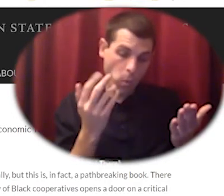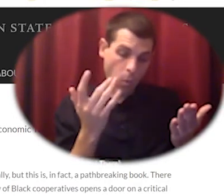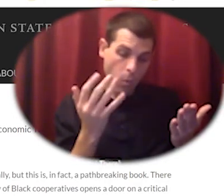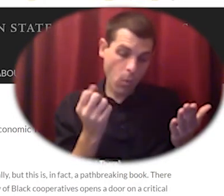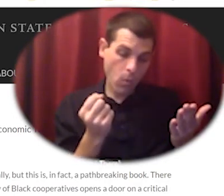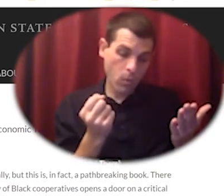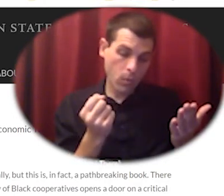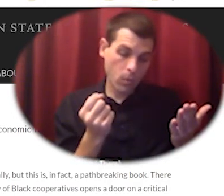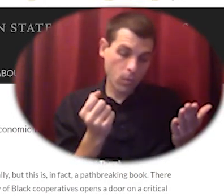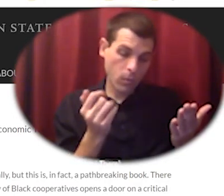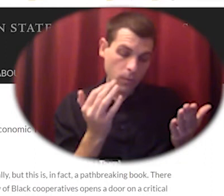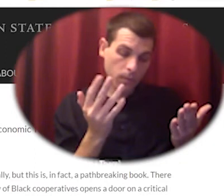continue to formalize and form